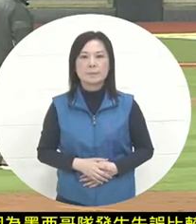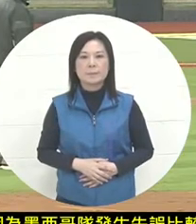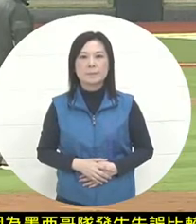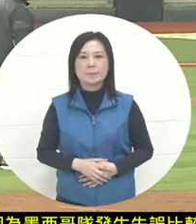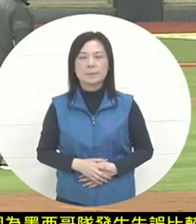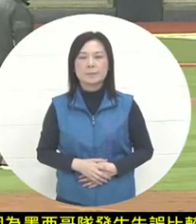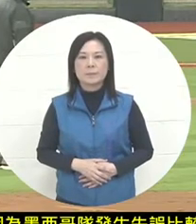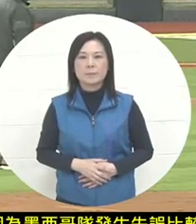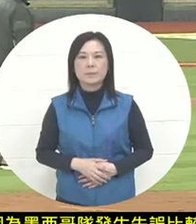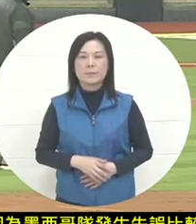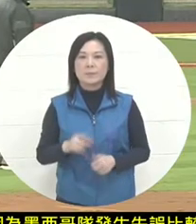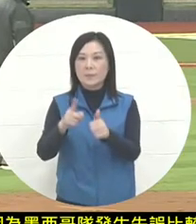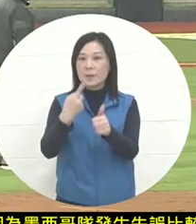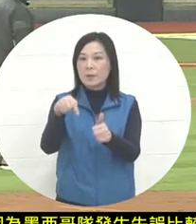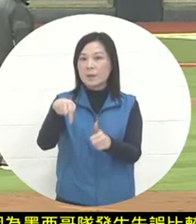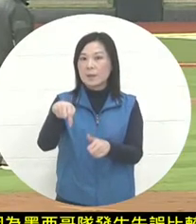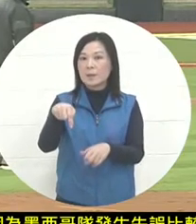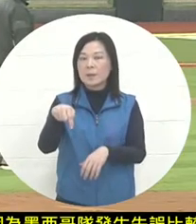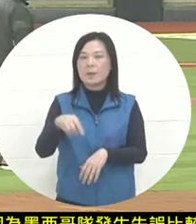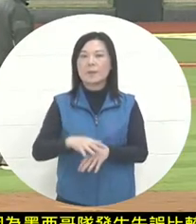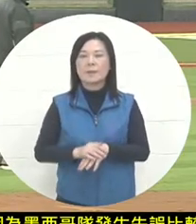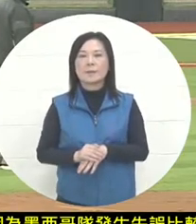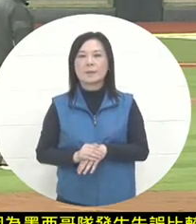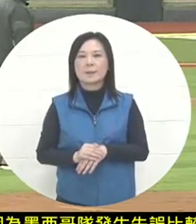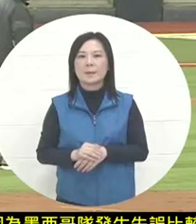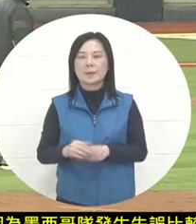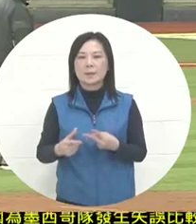Drawspa on the first pitch was the second time in a single game that he stepped into the strike zone.